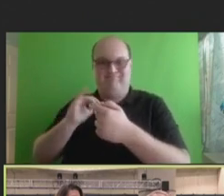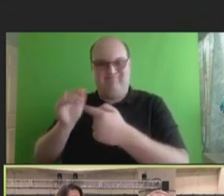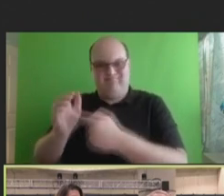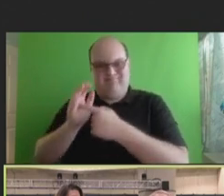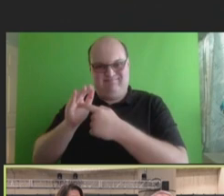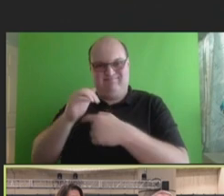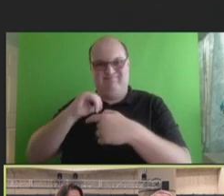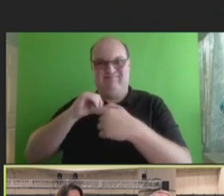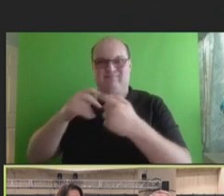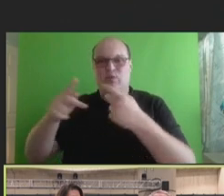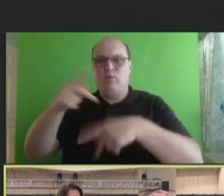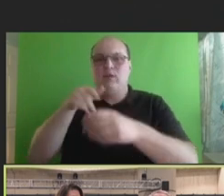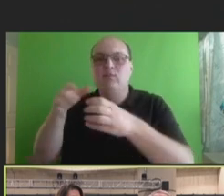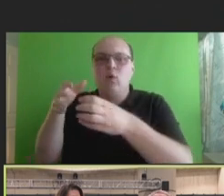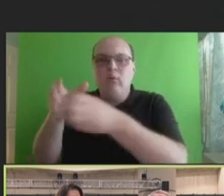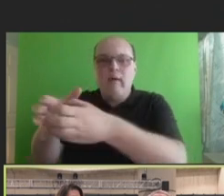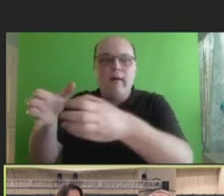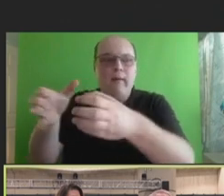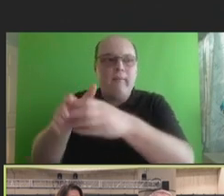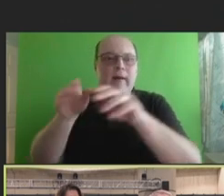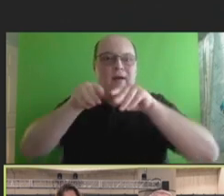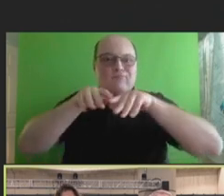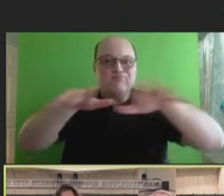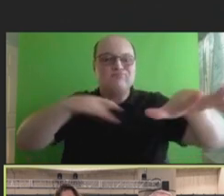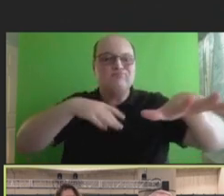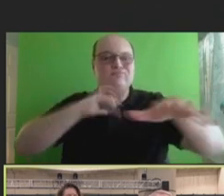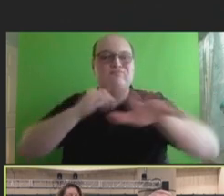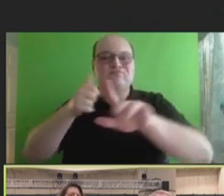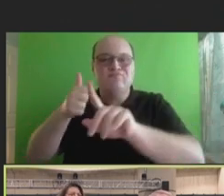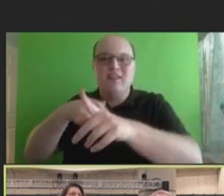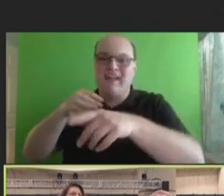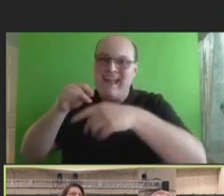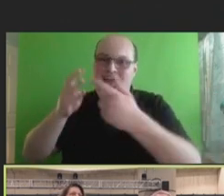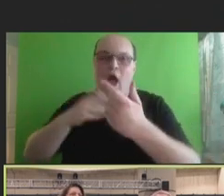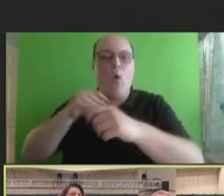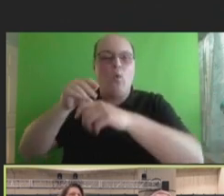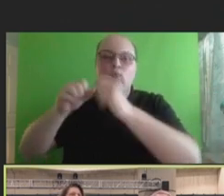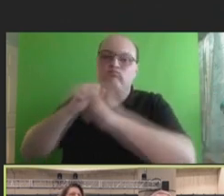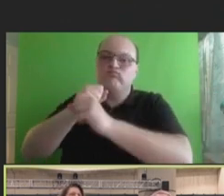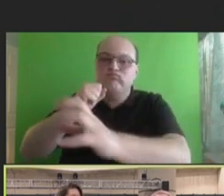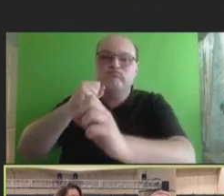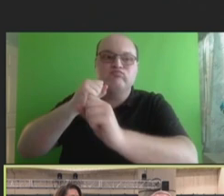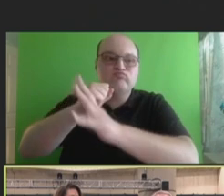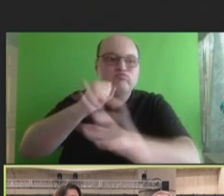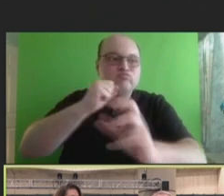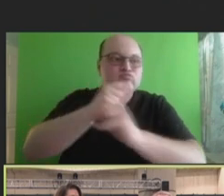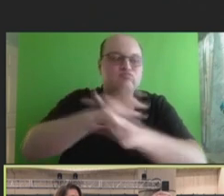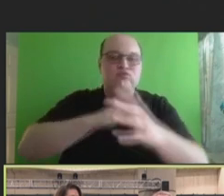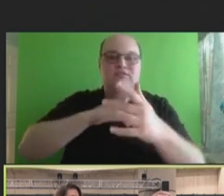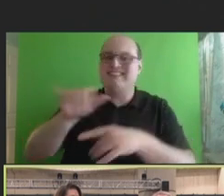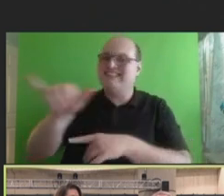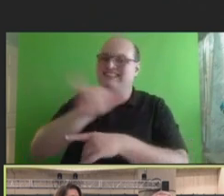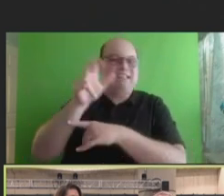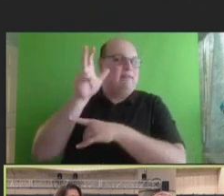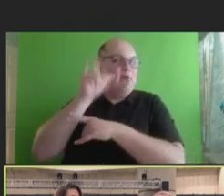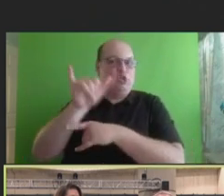are, so, that they're hearing the same message that you know, I want -- you're not going